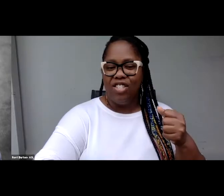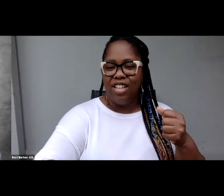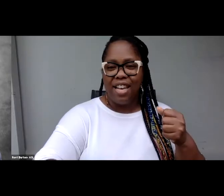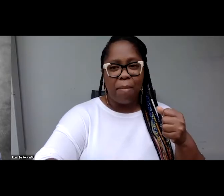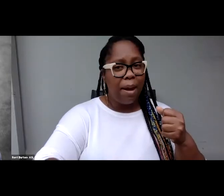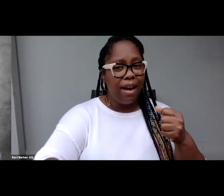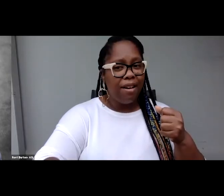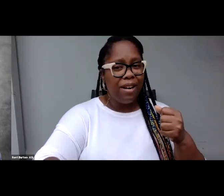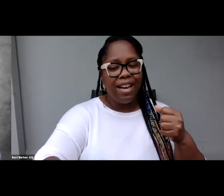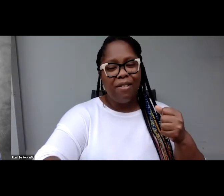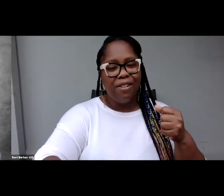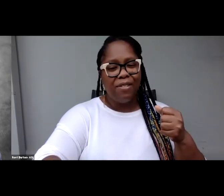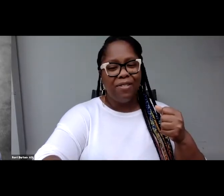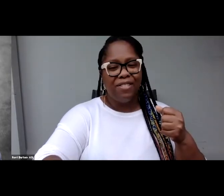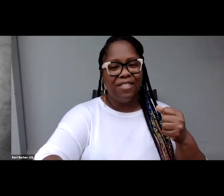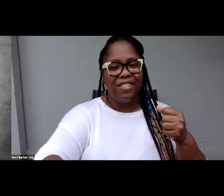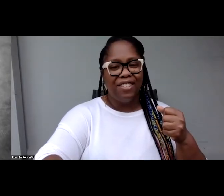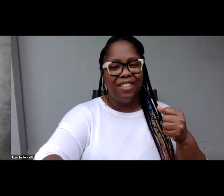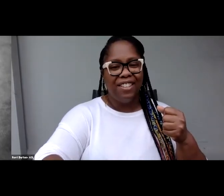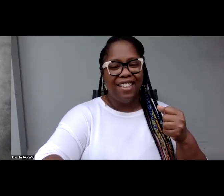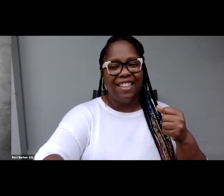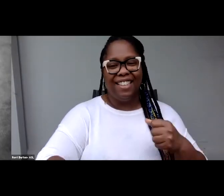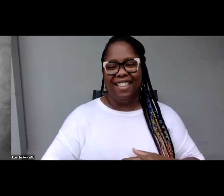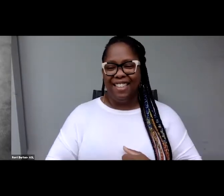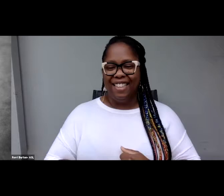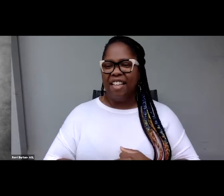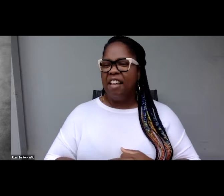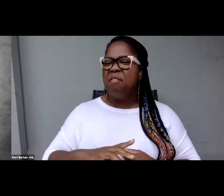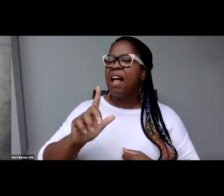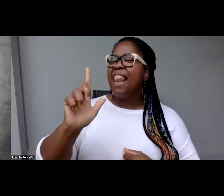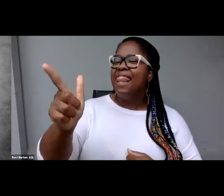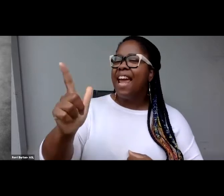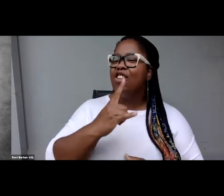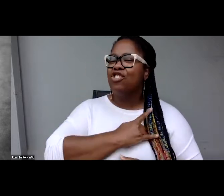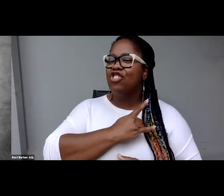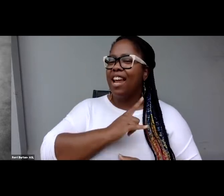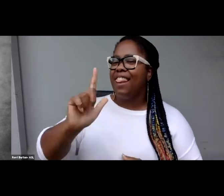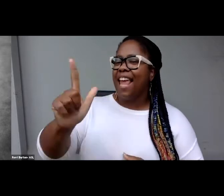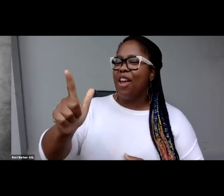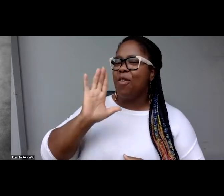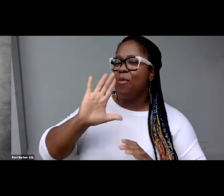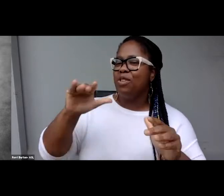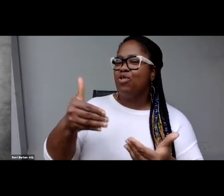Jade is saying am I back on right now or no? You'll be back on right when I introduce you again, Jade.